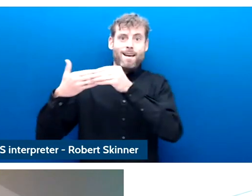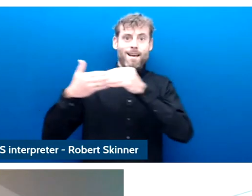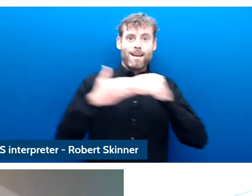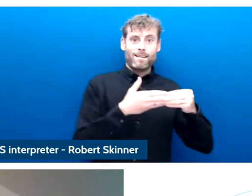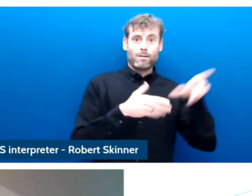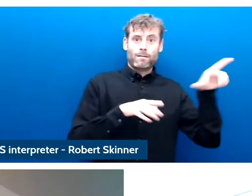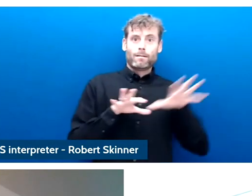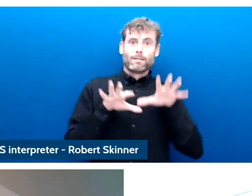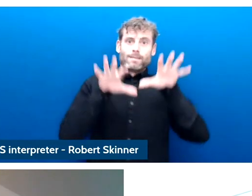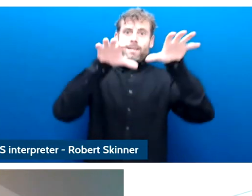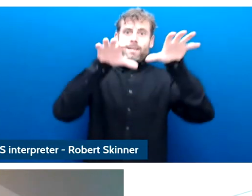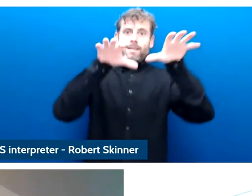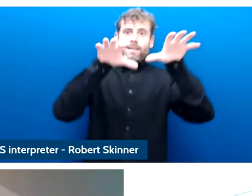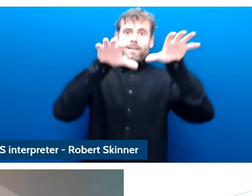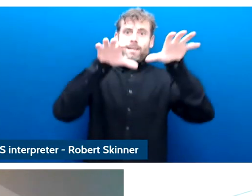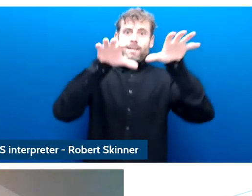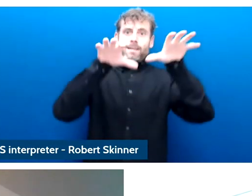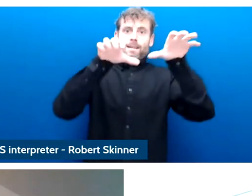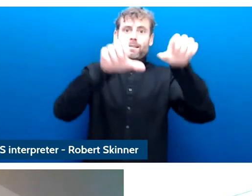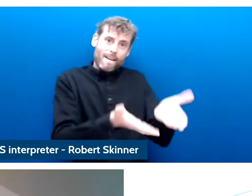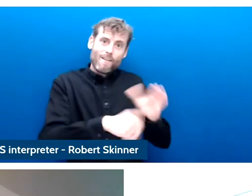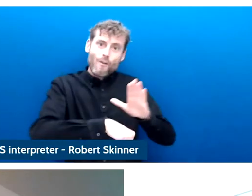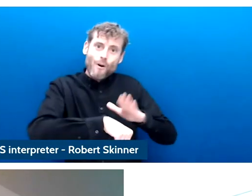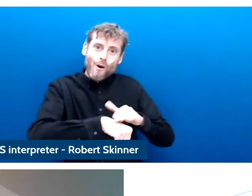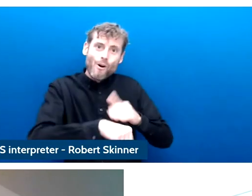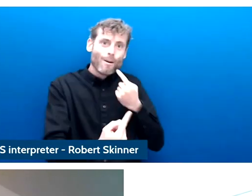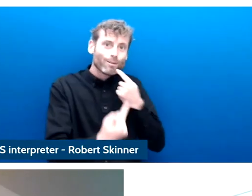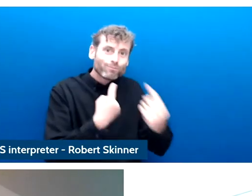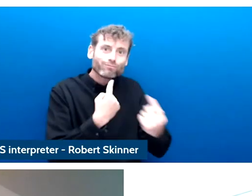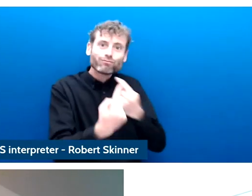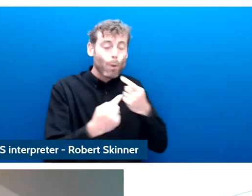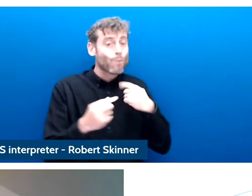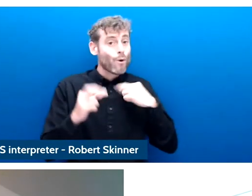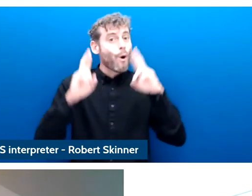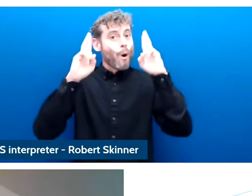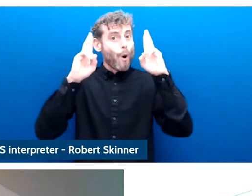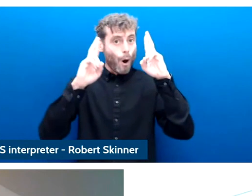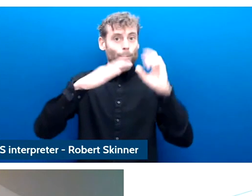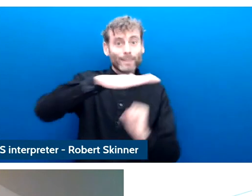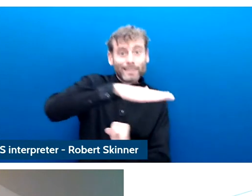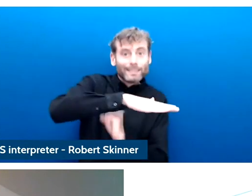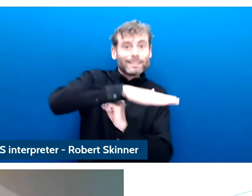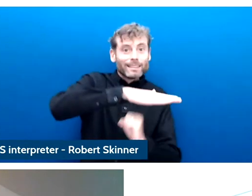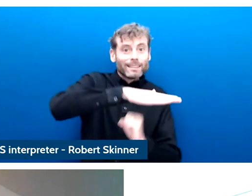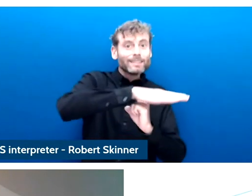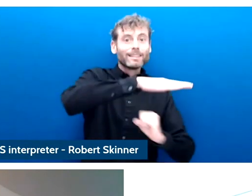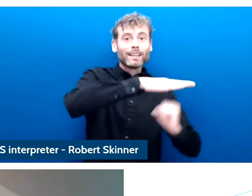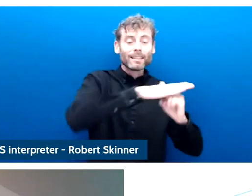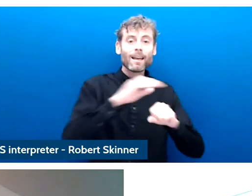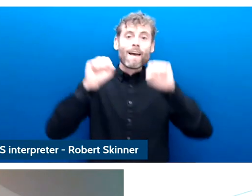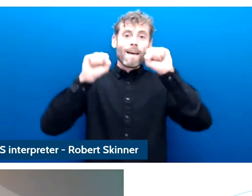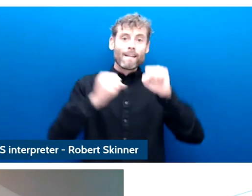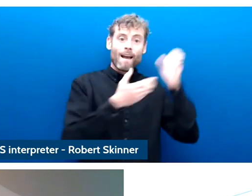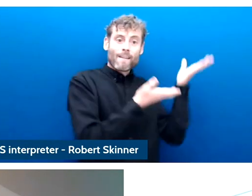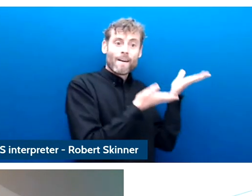now to make sure the mechanism and is right infrastructures are in place when you are as old as I am now.